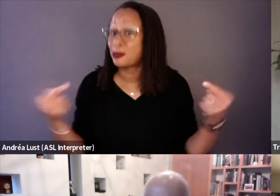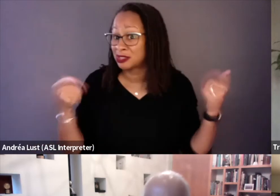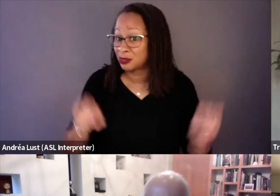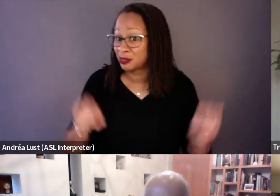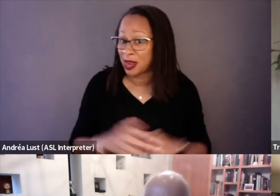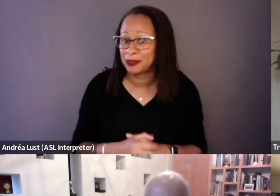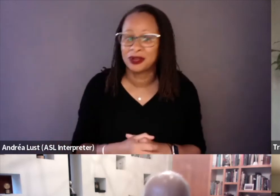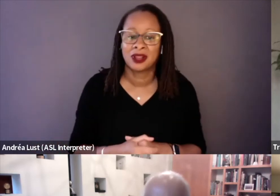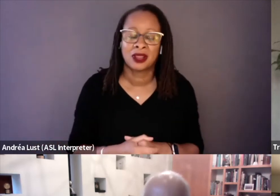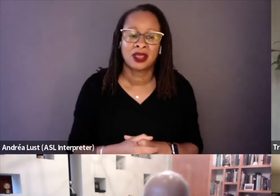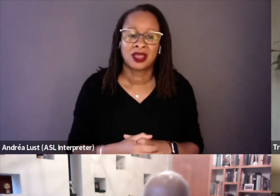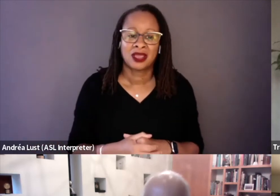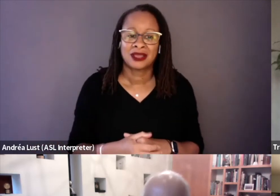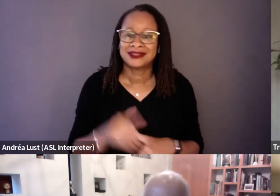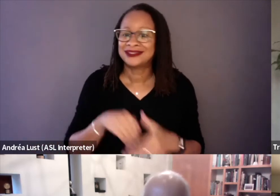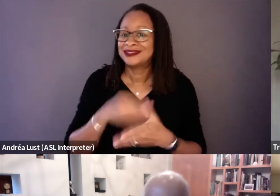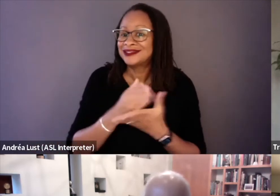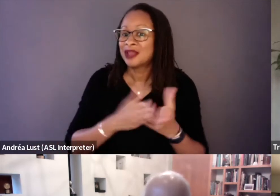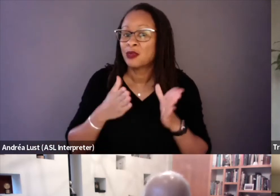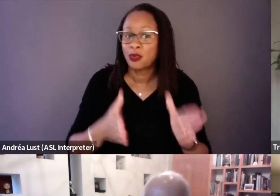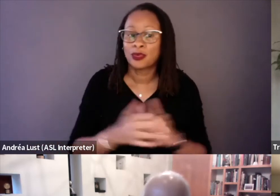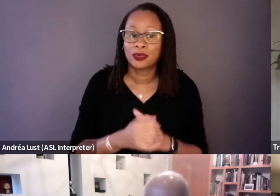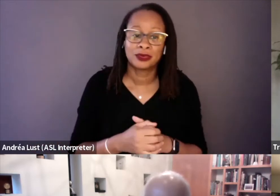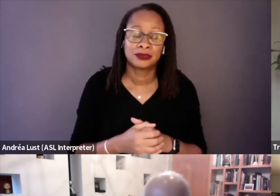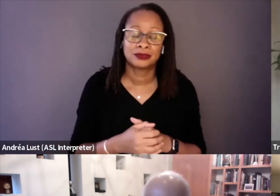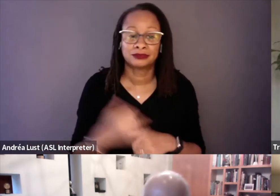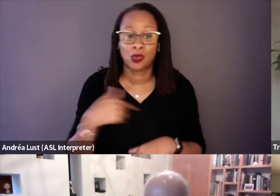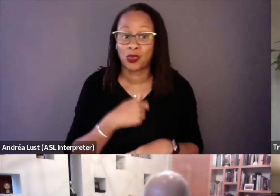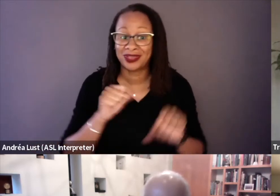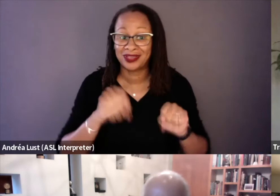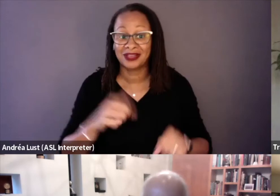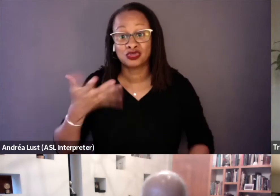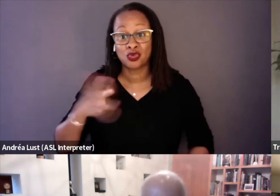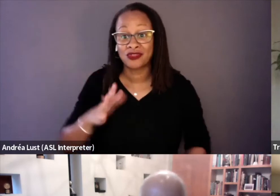And in some ways, I mean, we can Monday morning quarterback